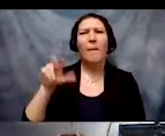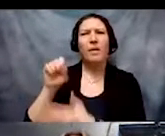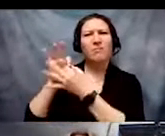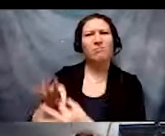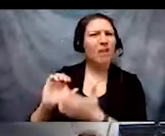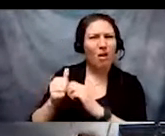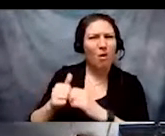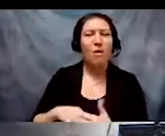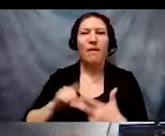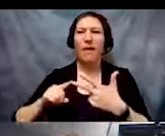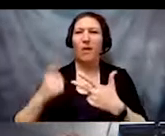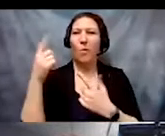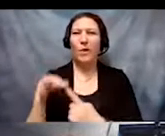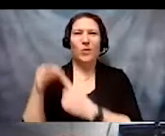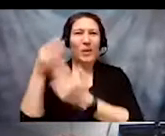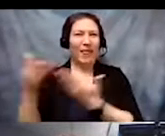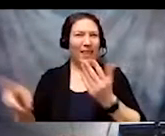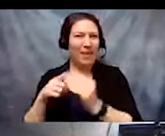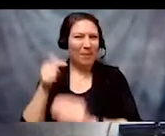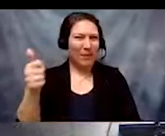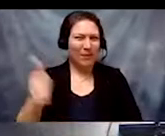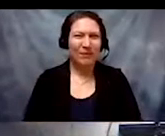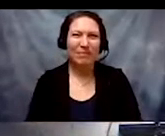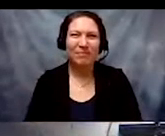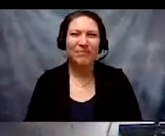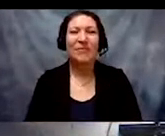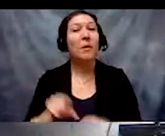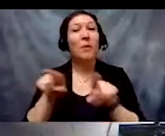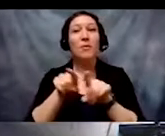that makes you unique, and also we ask that you listen to